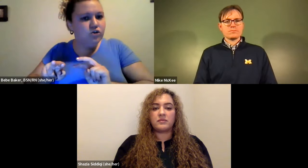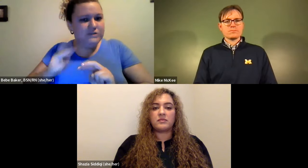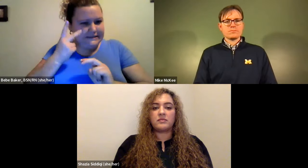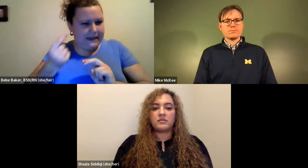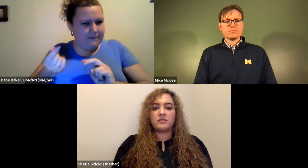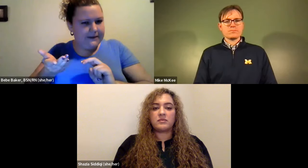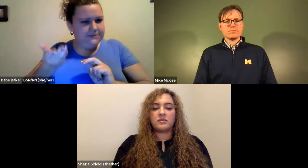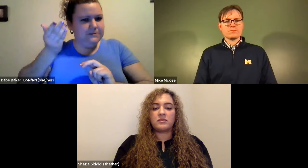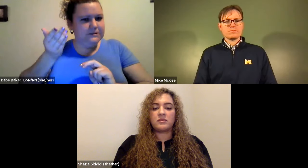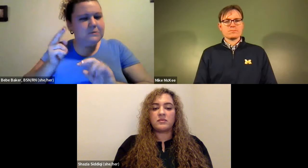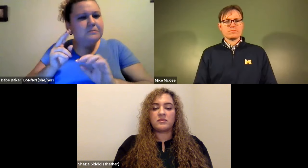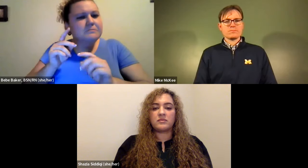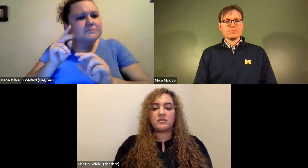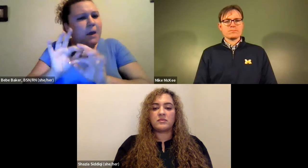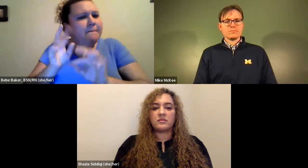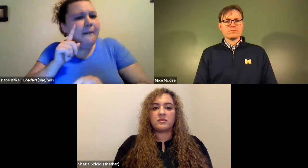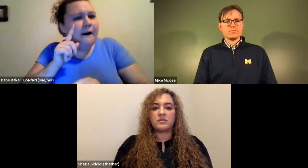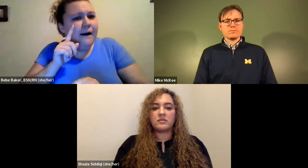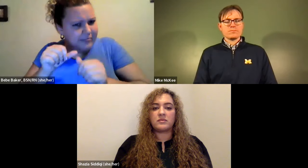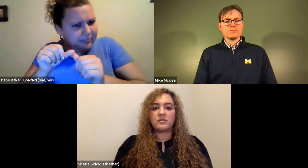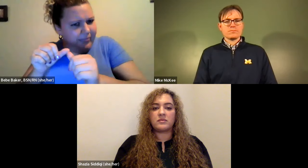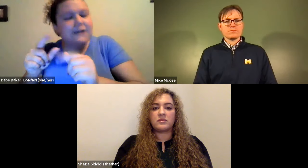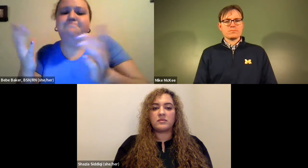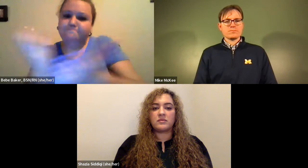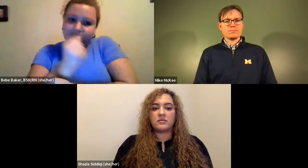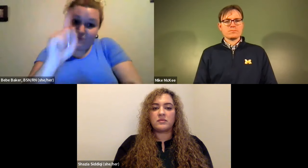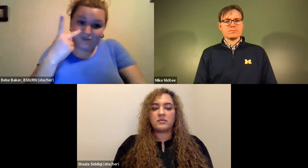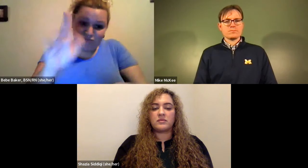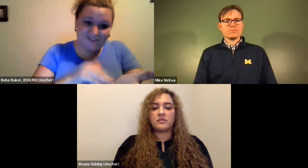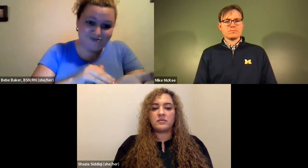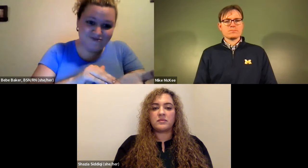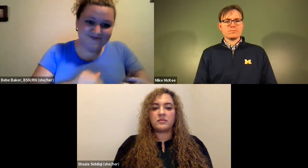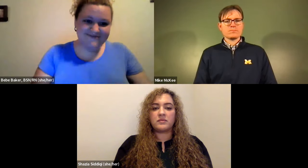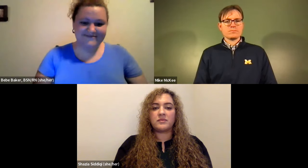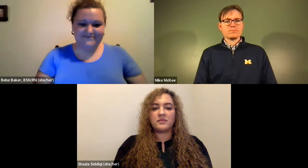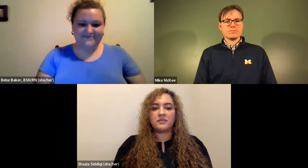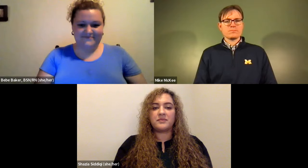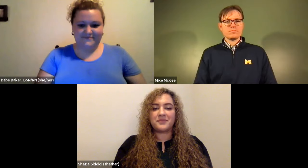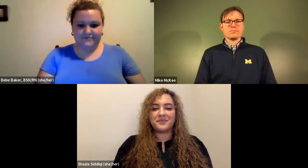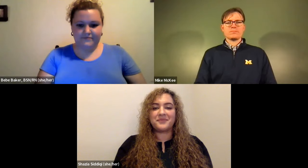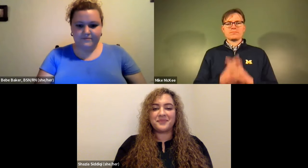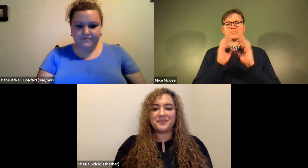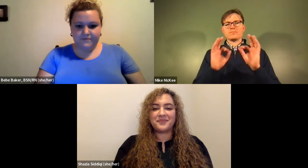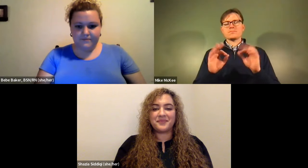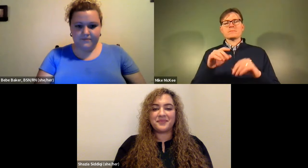Cristine Saunders: They can help you monitor if it starts to go up a little bit you can keep an eye on it, and if it goes up, you can go see your doctor.